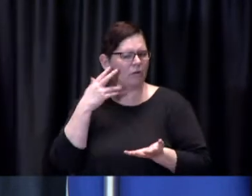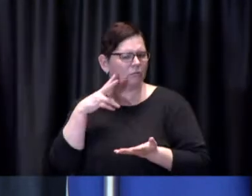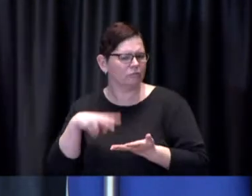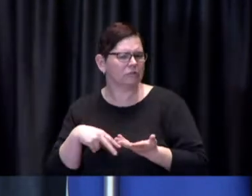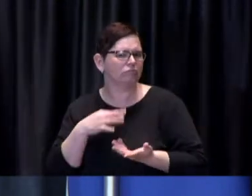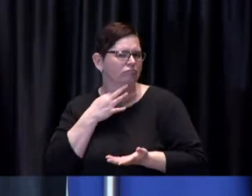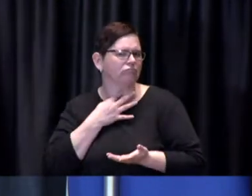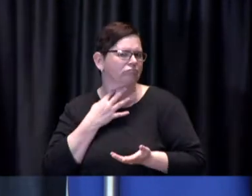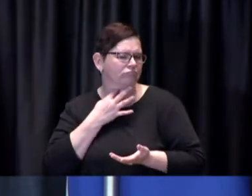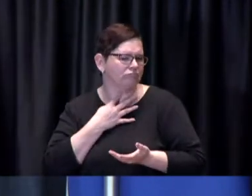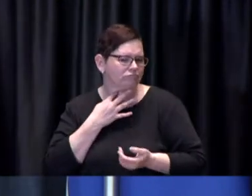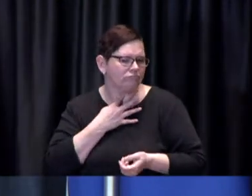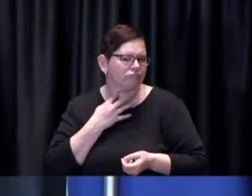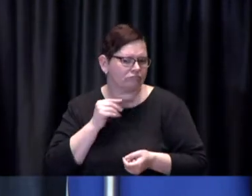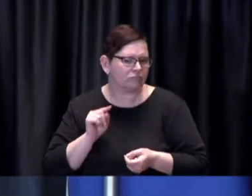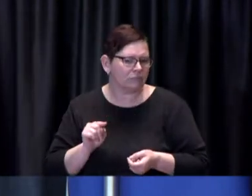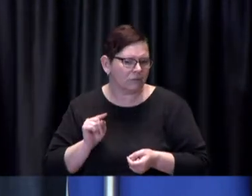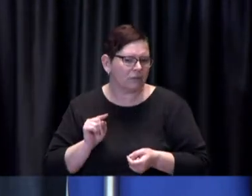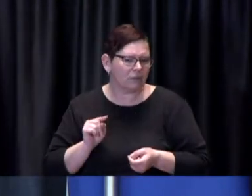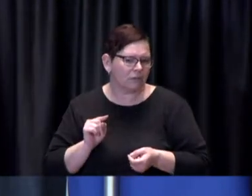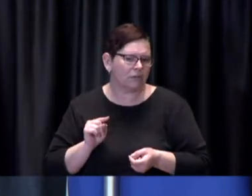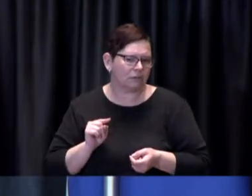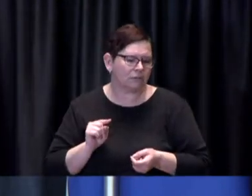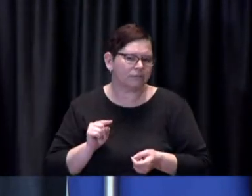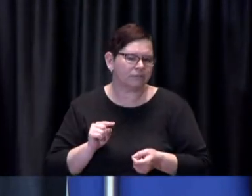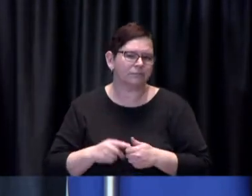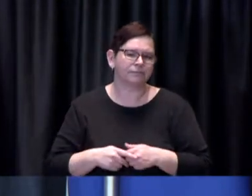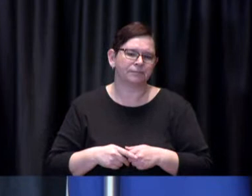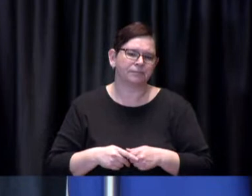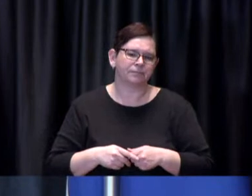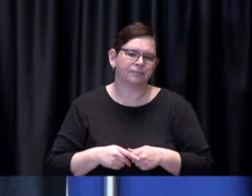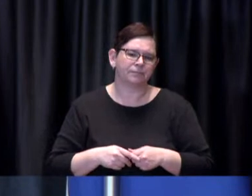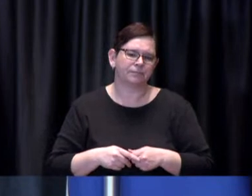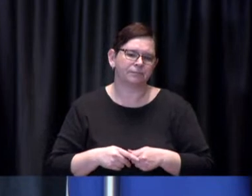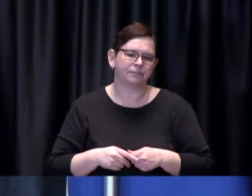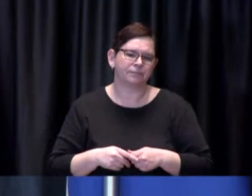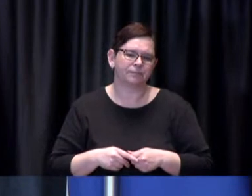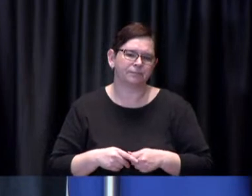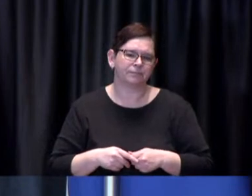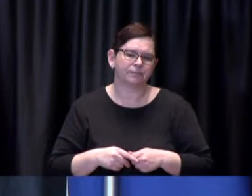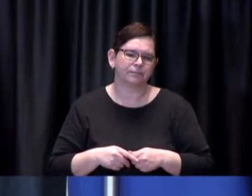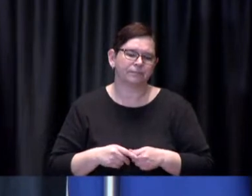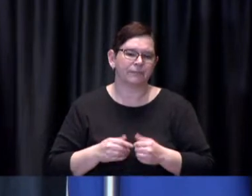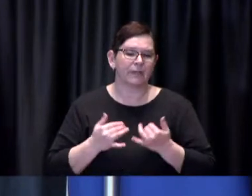I would say this that it's important that we have you know this this activity happening that there